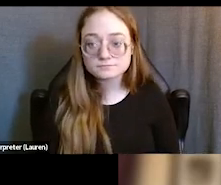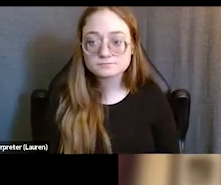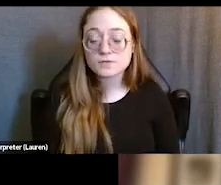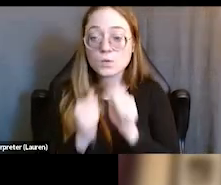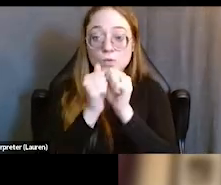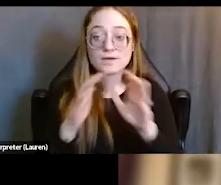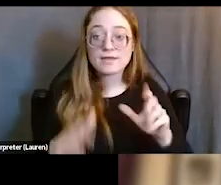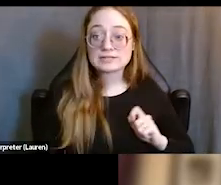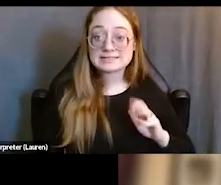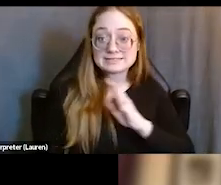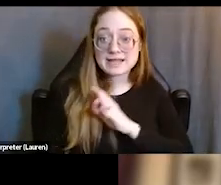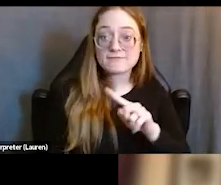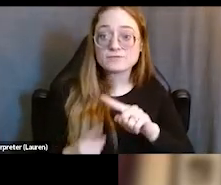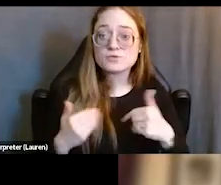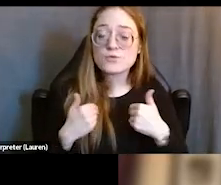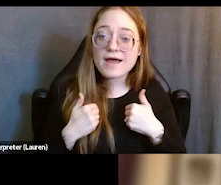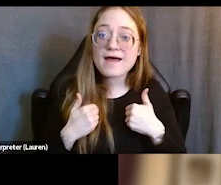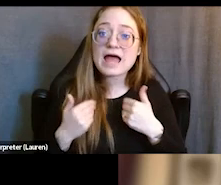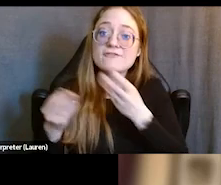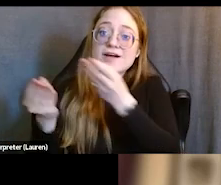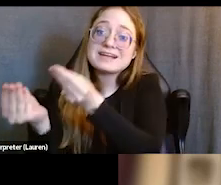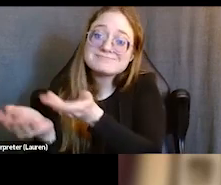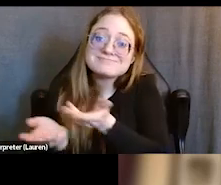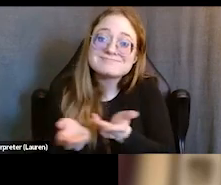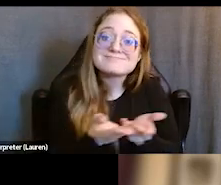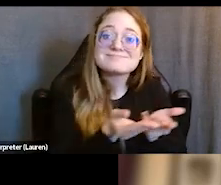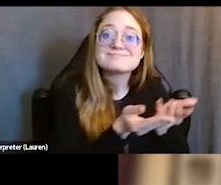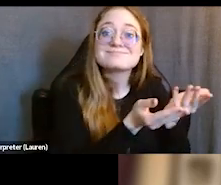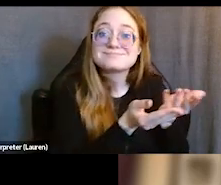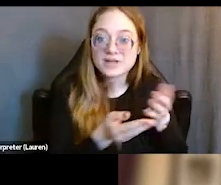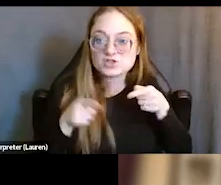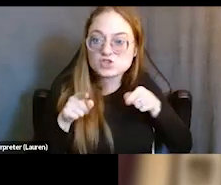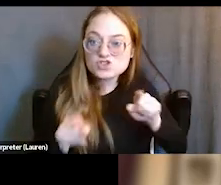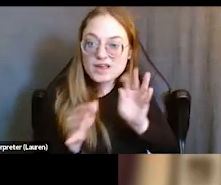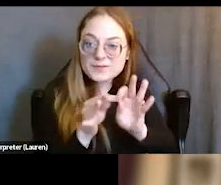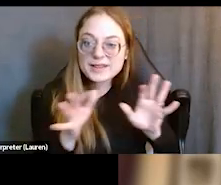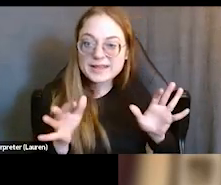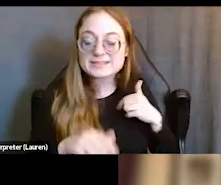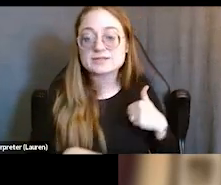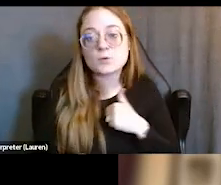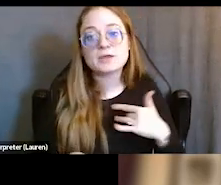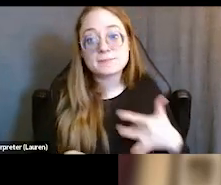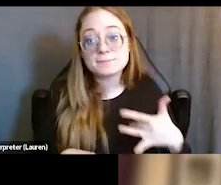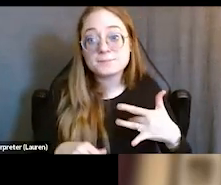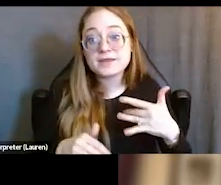to have a really warm handoff upon the moment of release, we end up taking many steps backwards in our ability